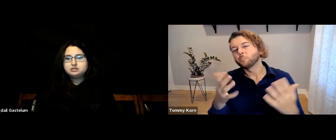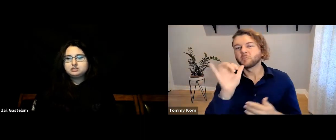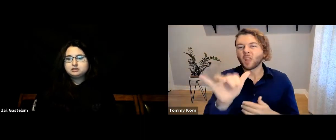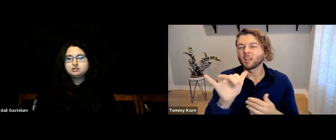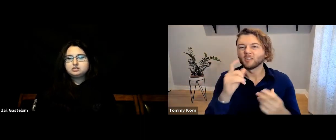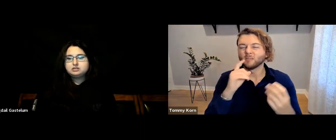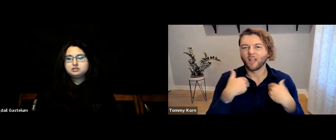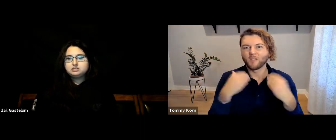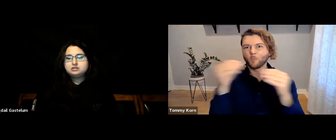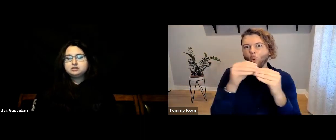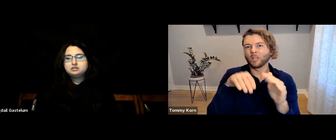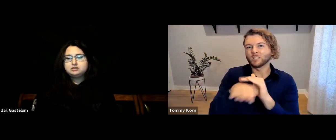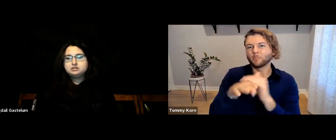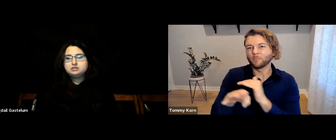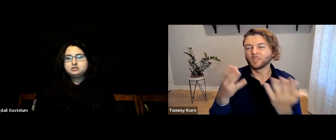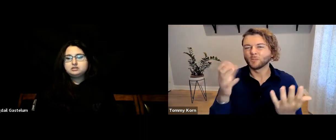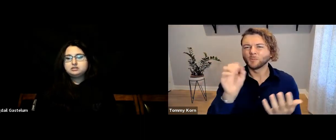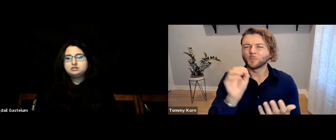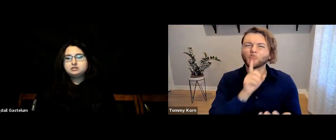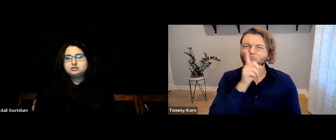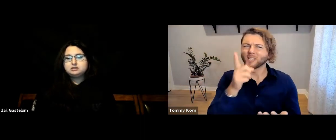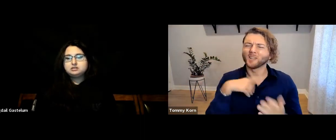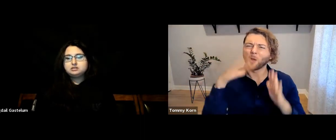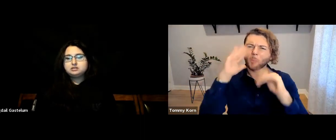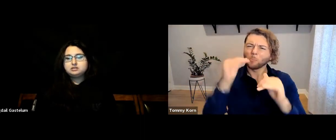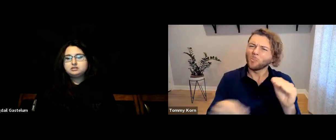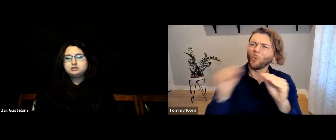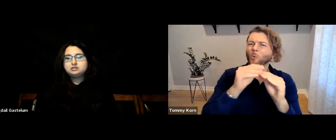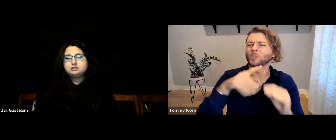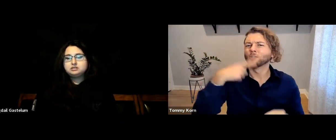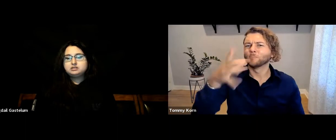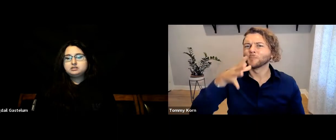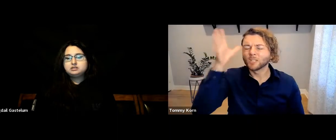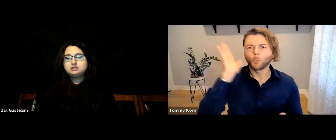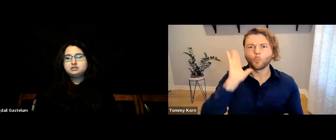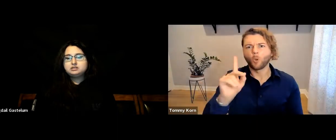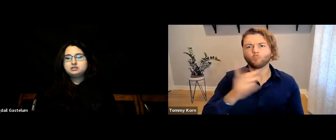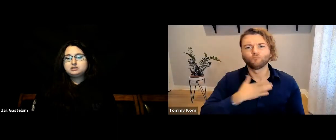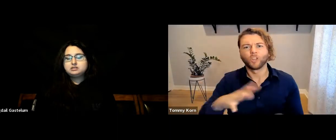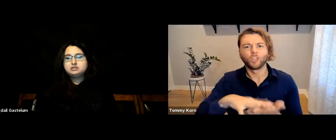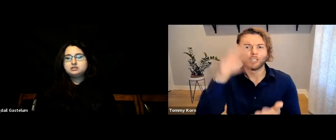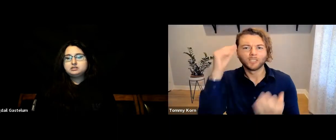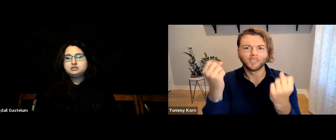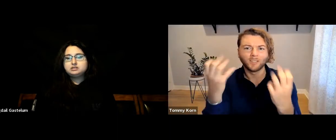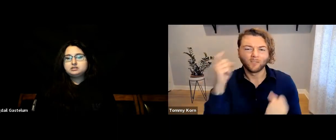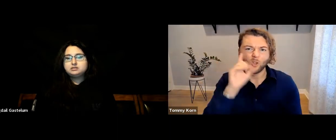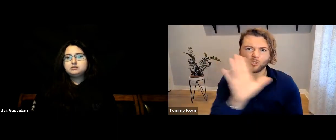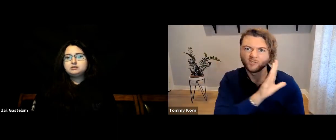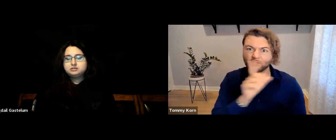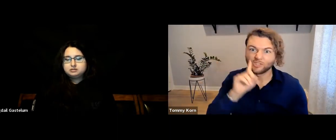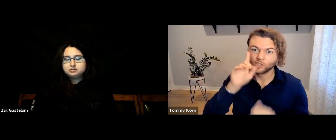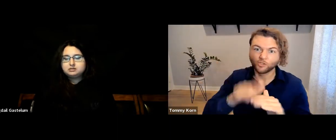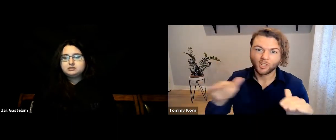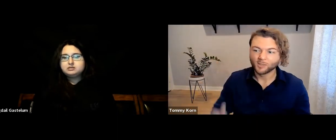There are so many ways now for parents to learn directly from the Deaf community, so I hope they really take advantage of these wonderful opportunities.